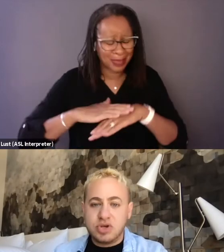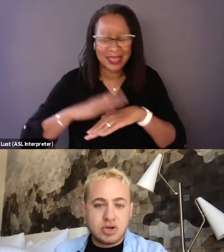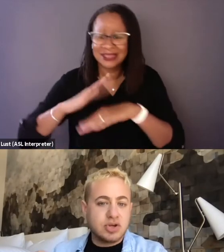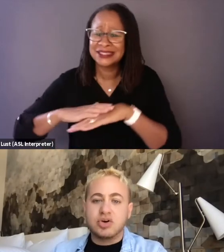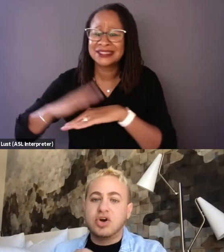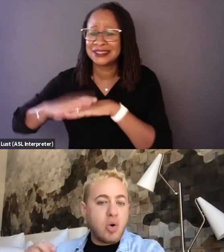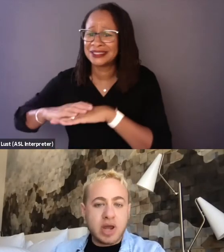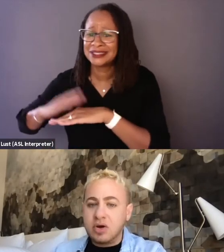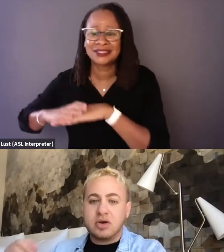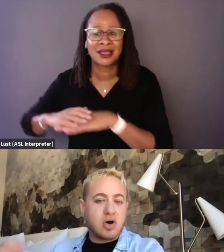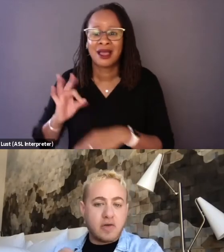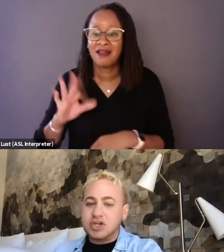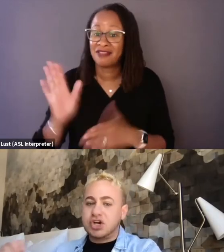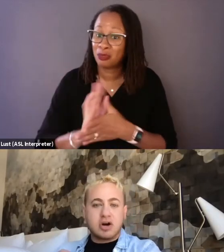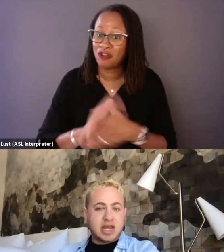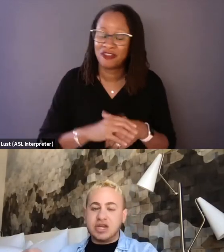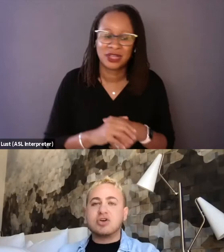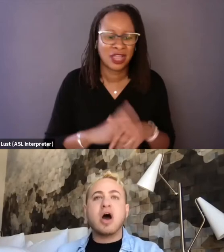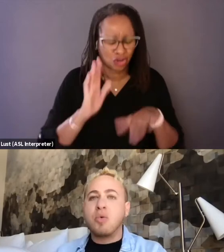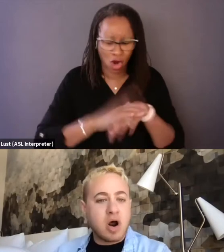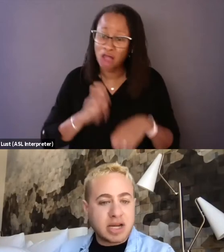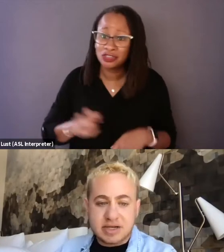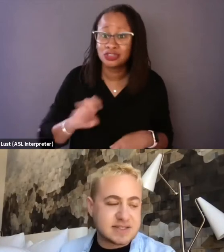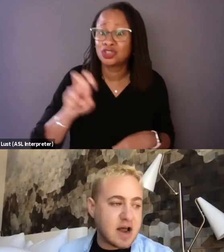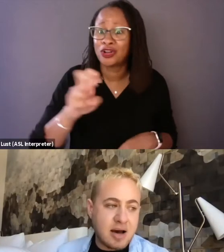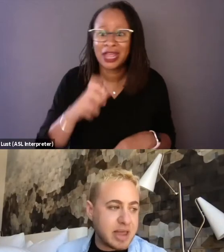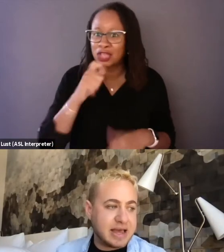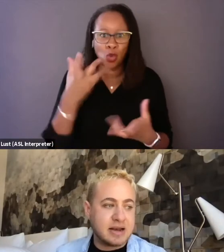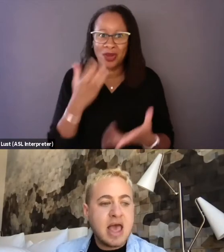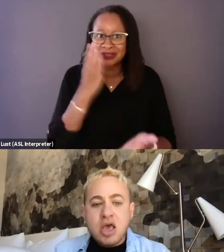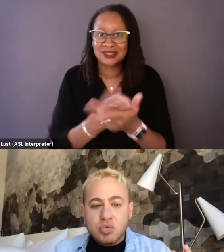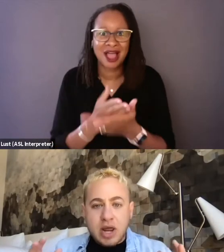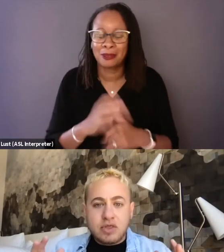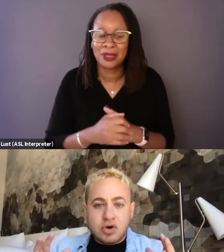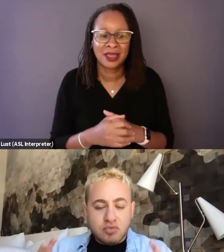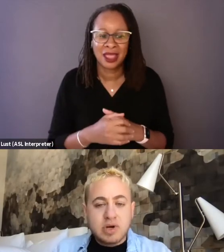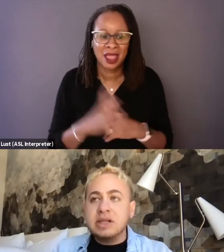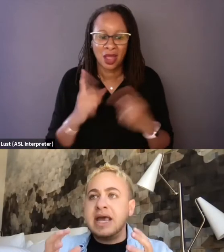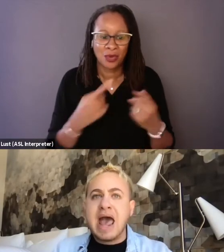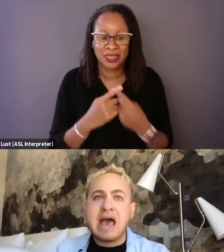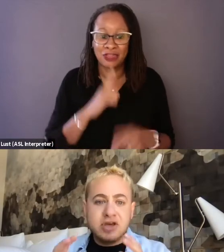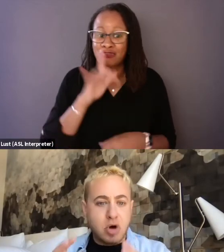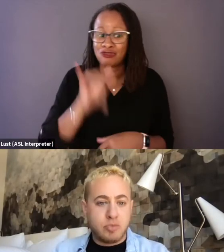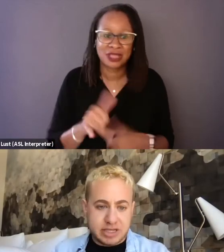you're going on the journey and you're not wanting to stop. And when there are really heavy moments,